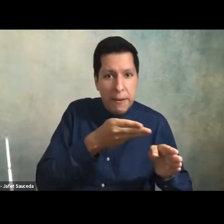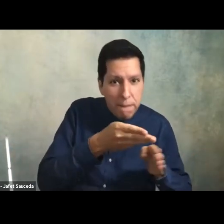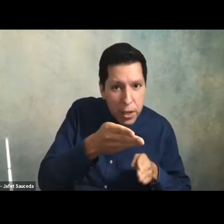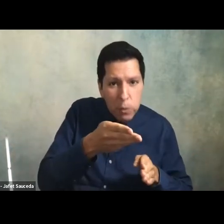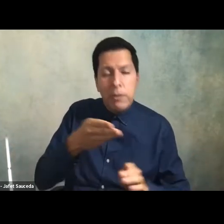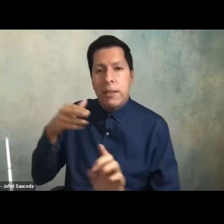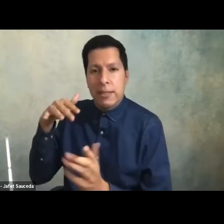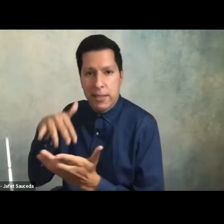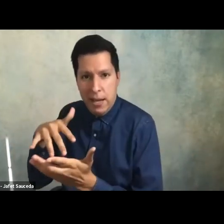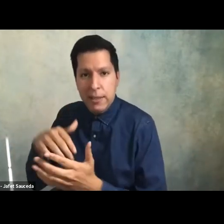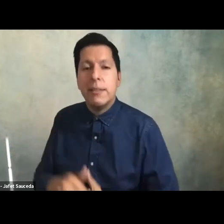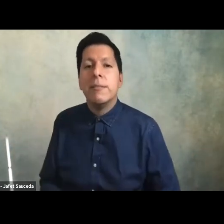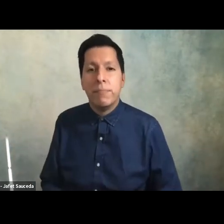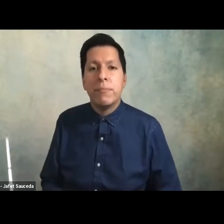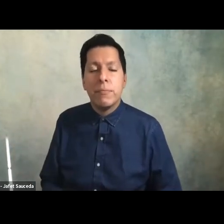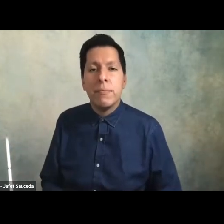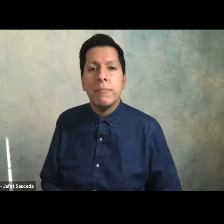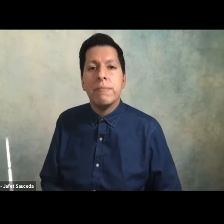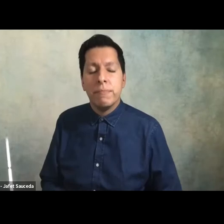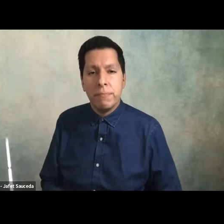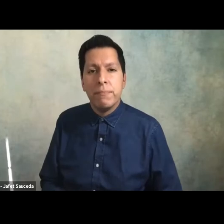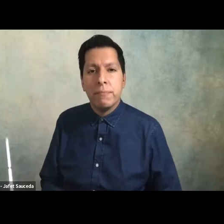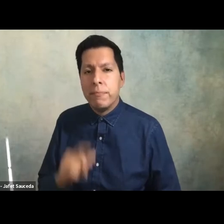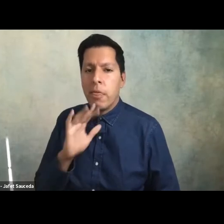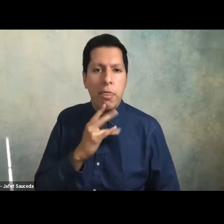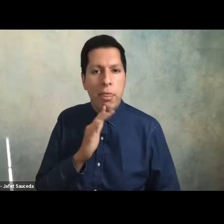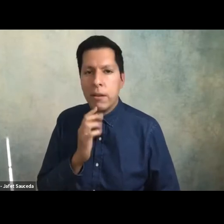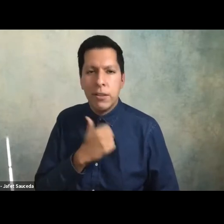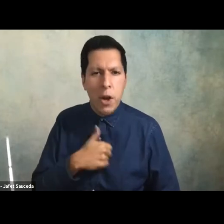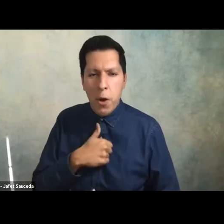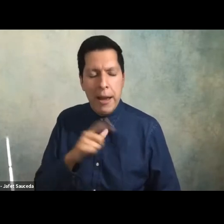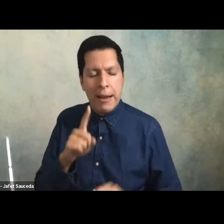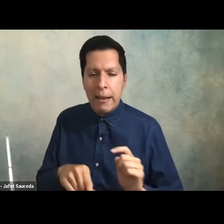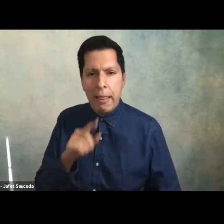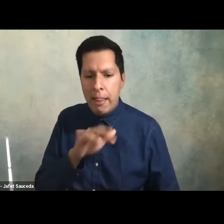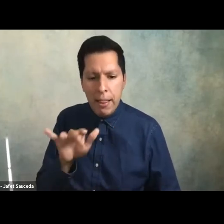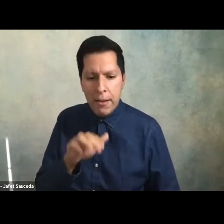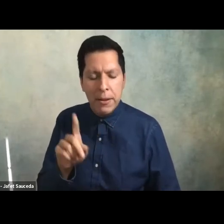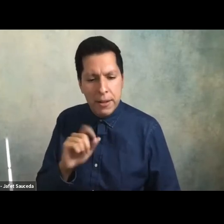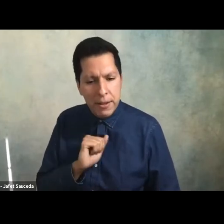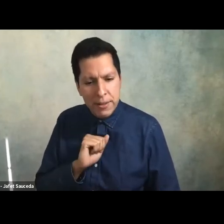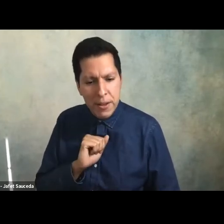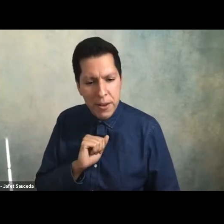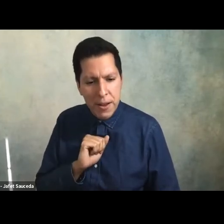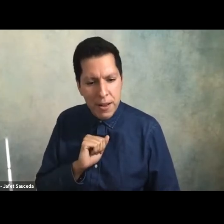atlantic philanthropies i can never get that out and the bill and melinda gates